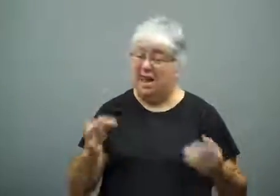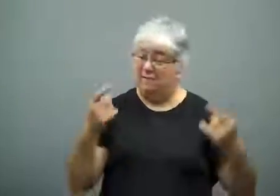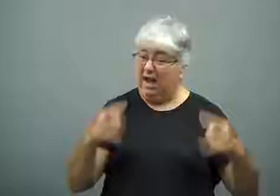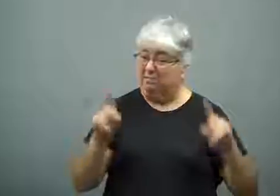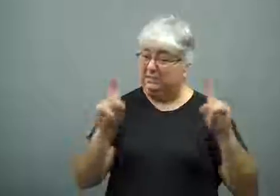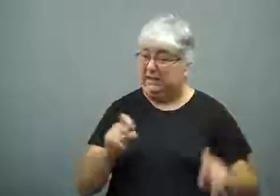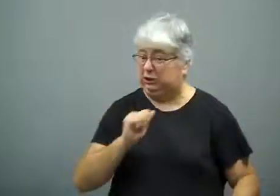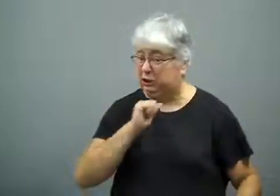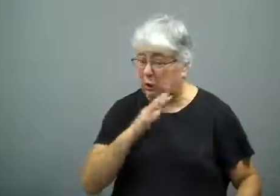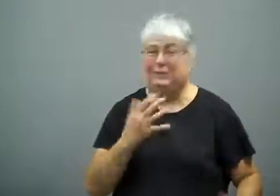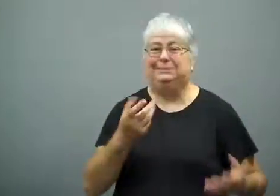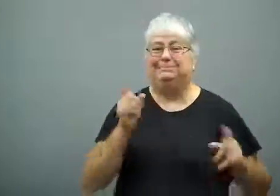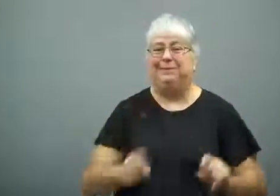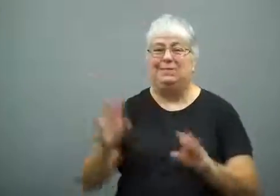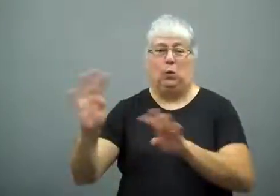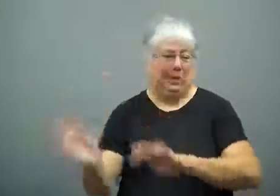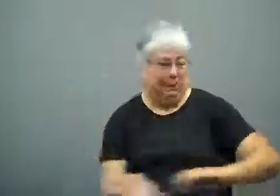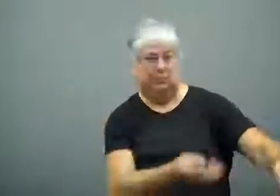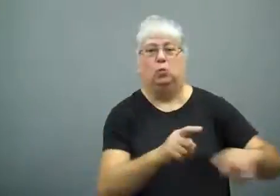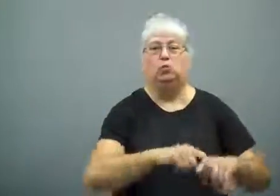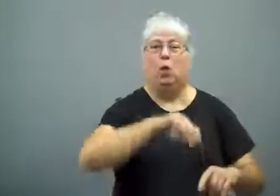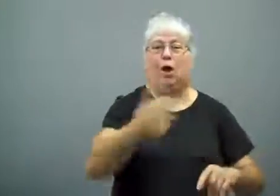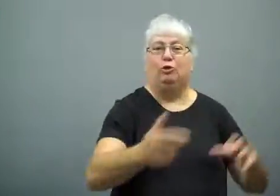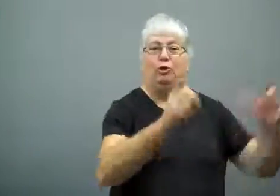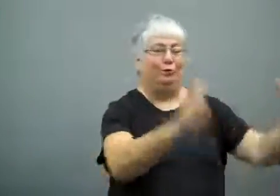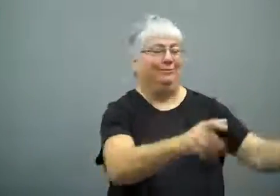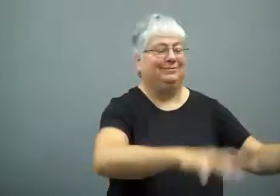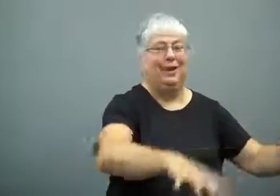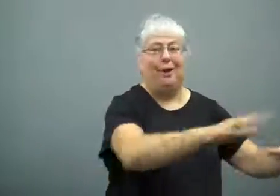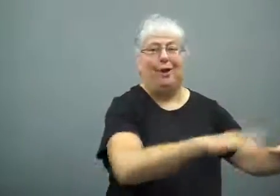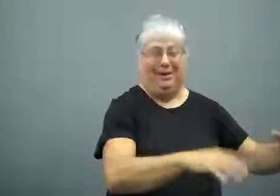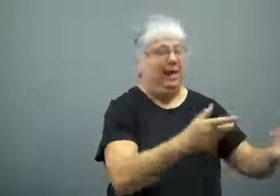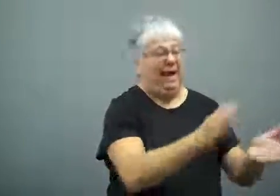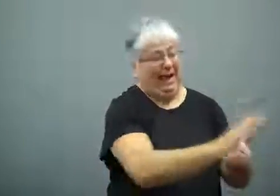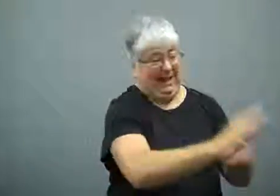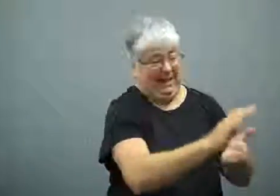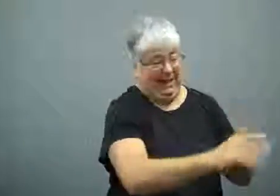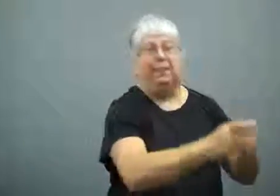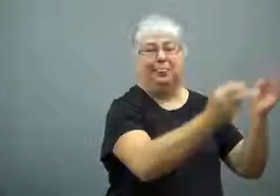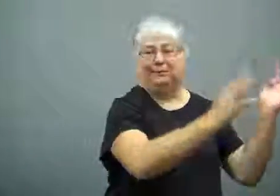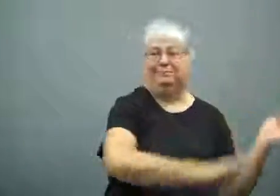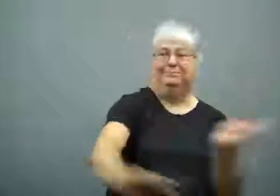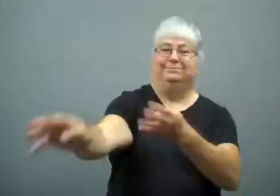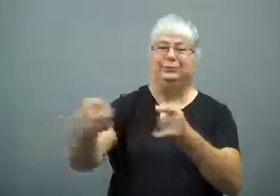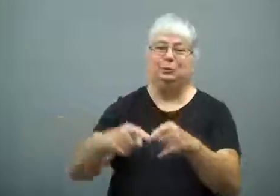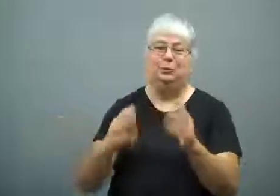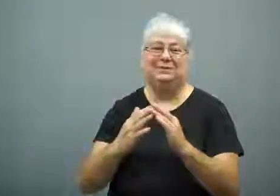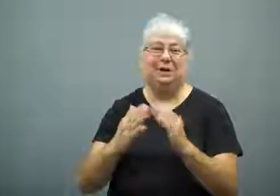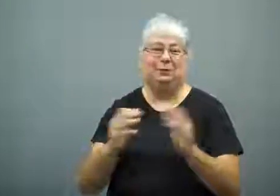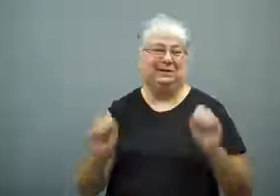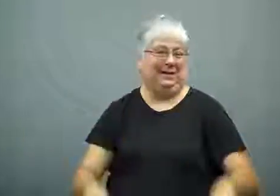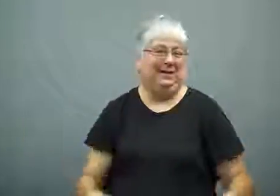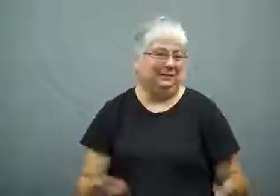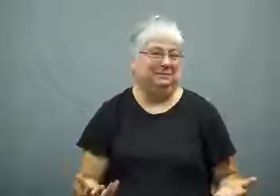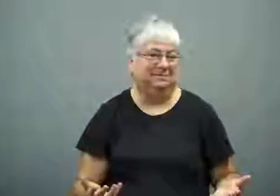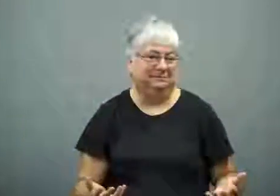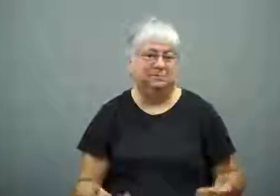If it tests dirty, it will be piped to another reservoir for cleaning and then delivered.